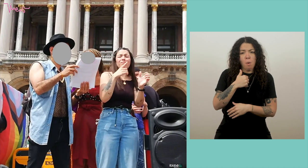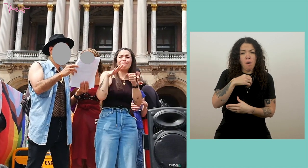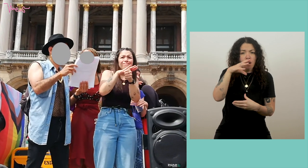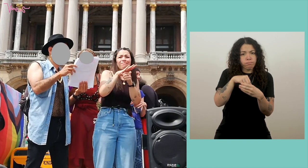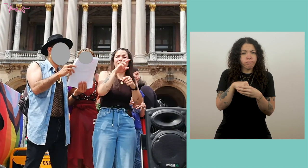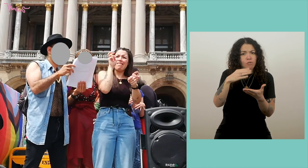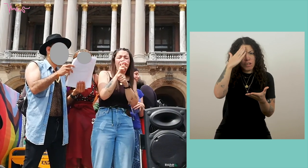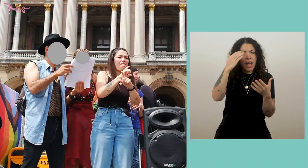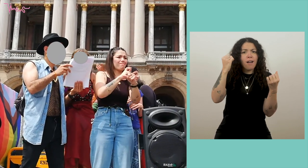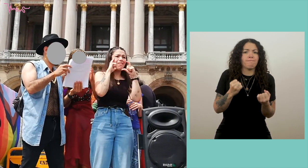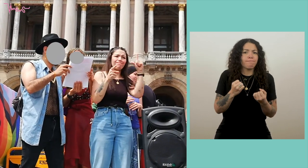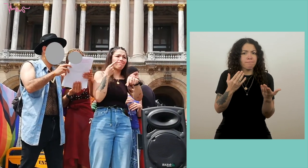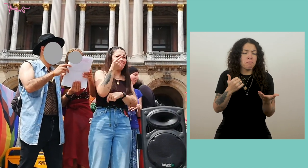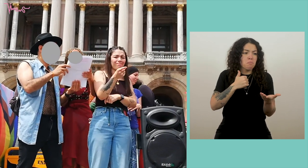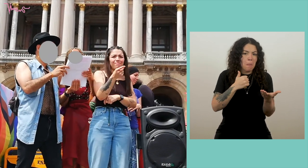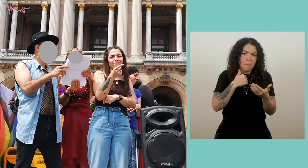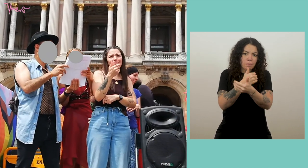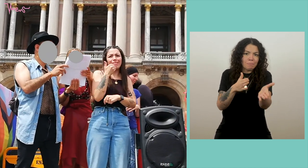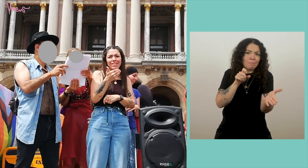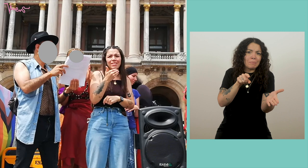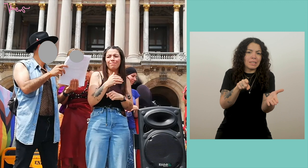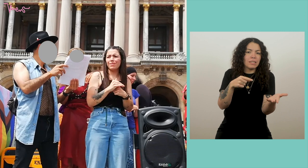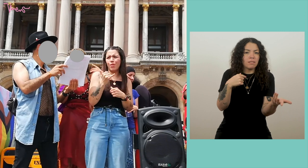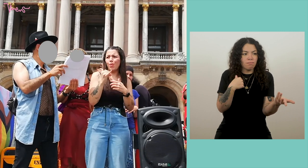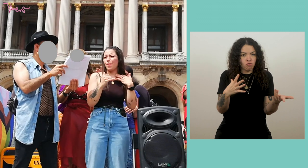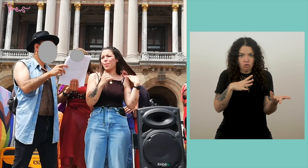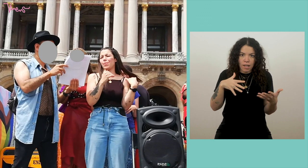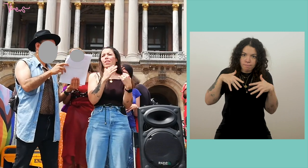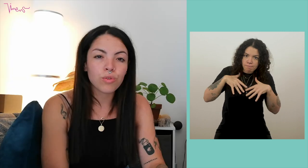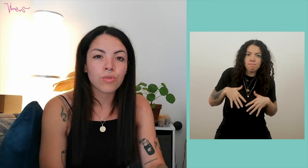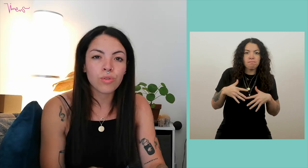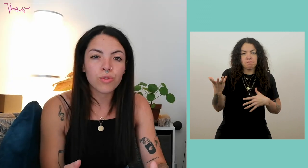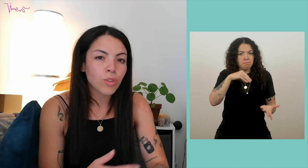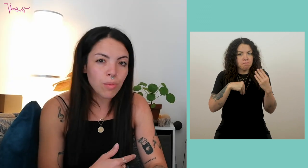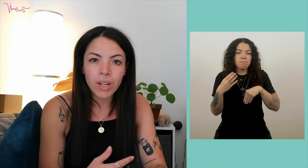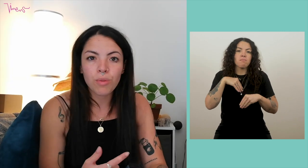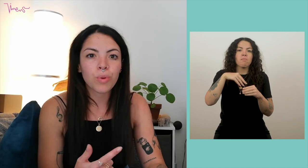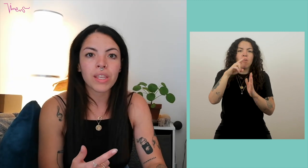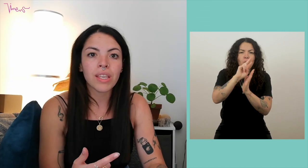These are areas that I have mastered sufficiently today at the level of the vocabulary used,